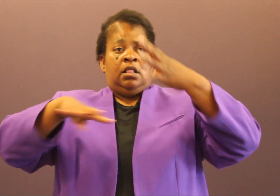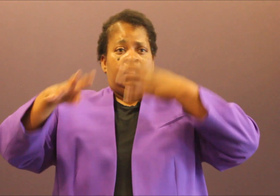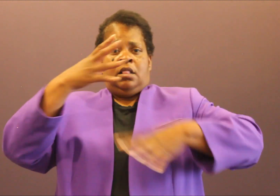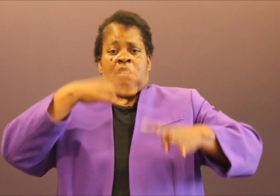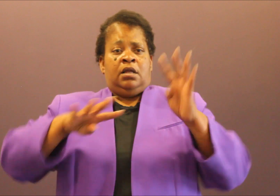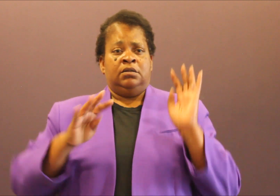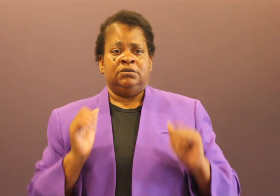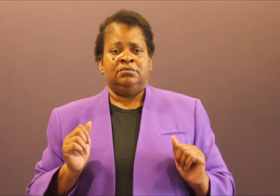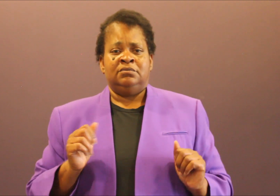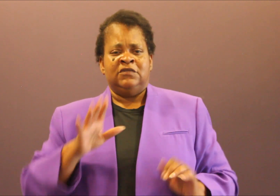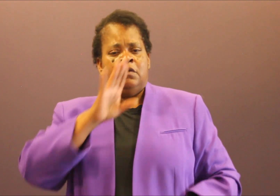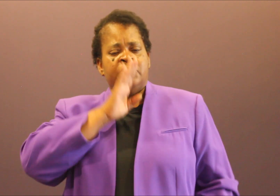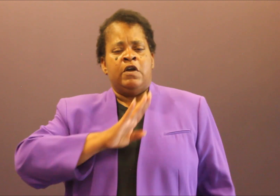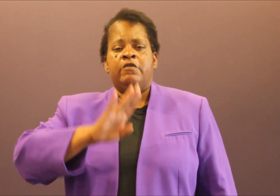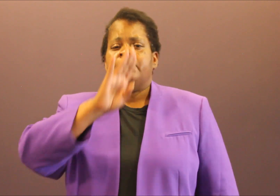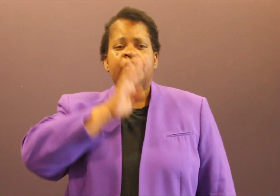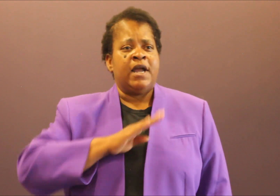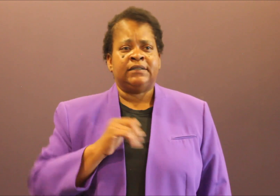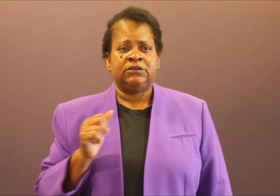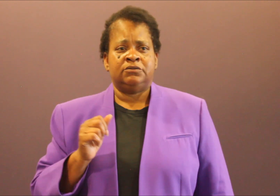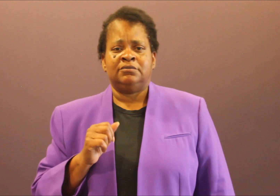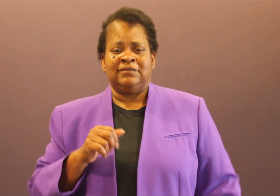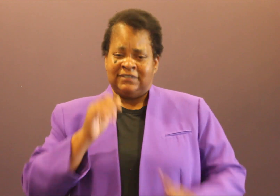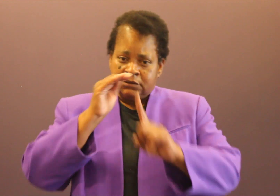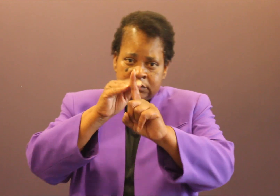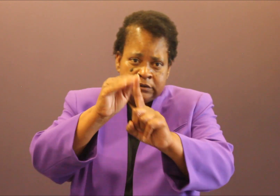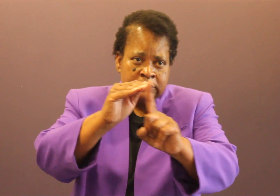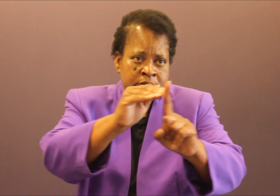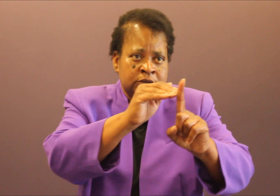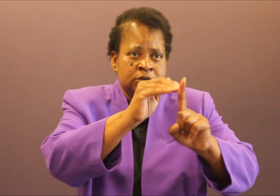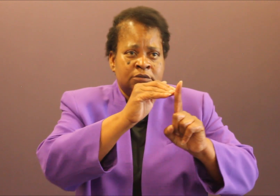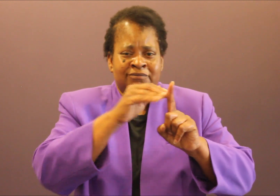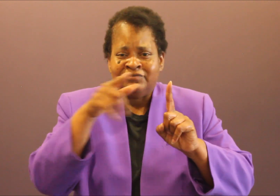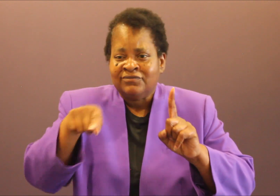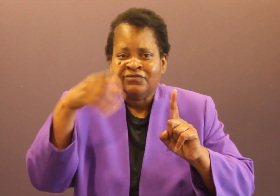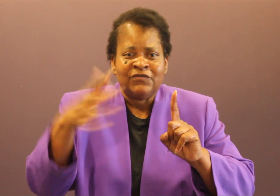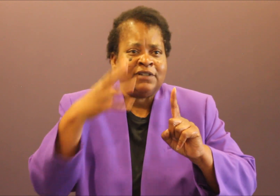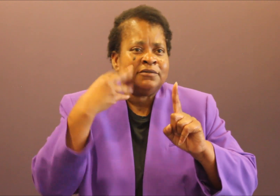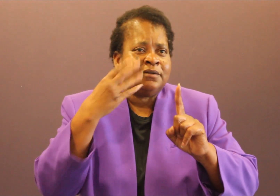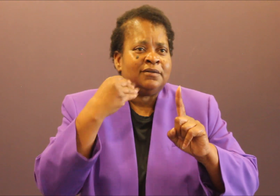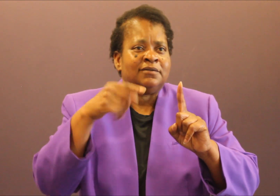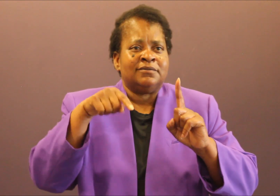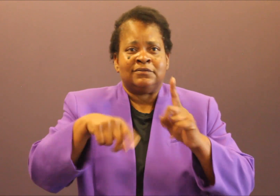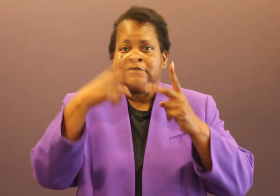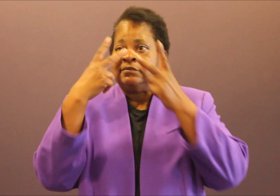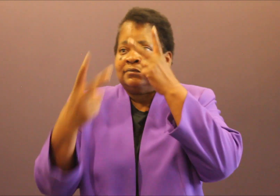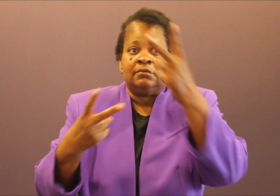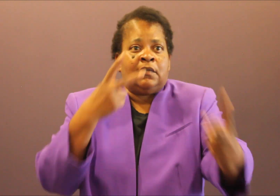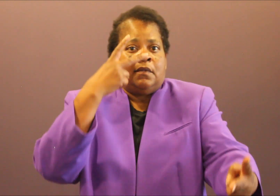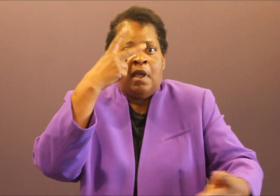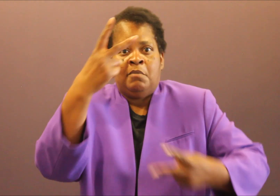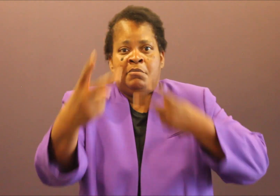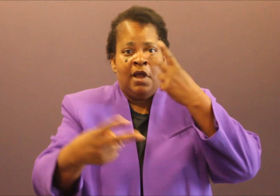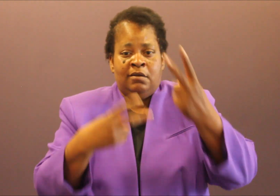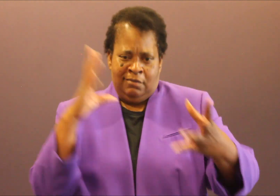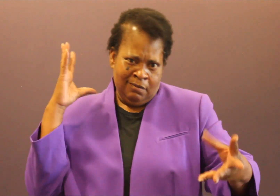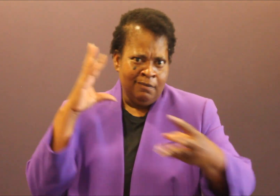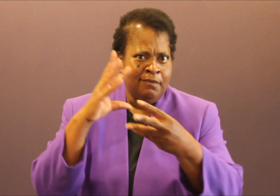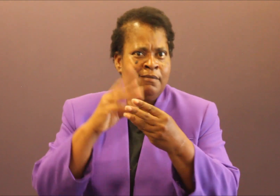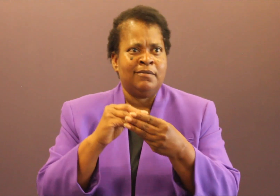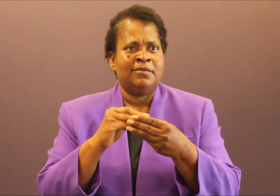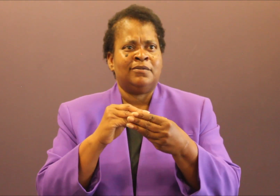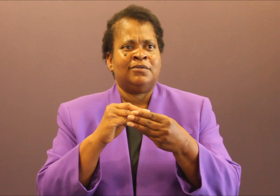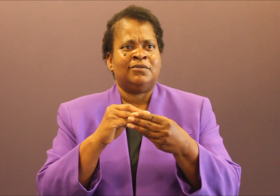You want to cry for George Floyd's momma? I heard Ms Lee on Saturday.